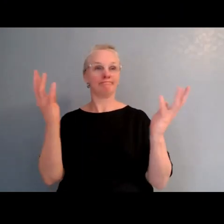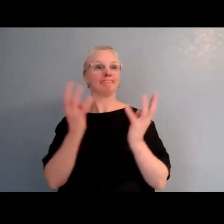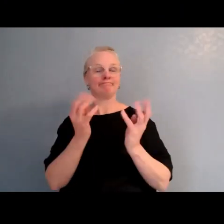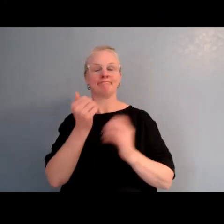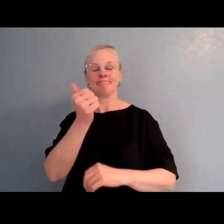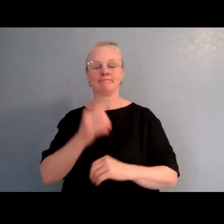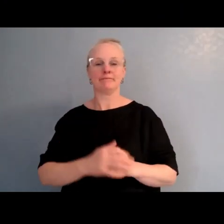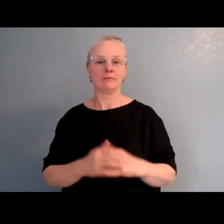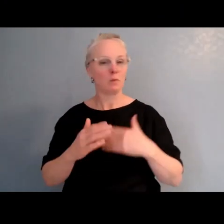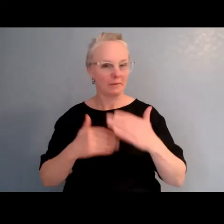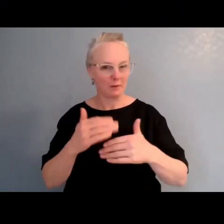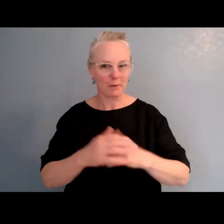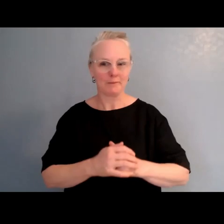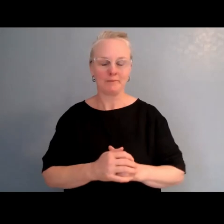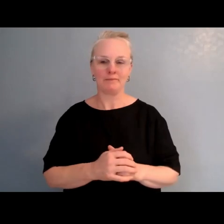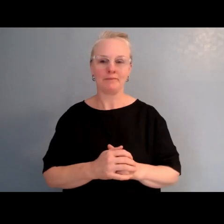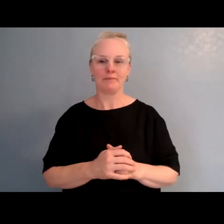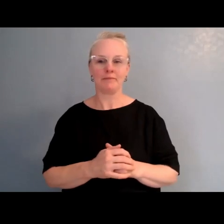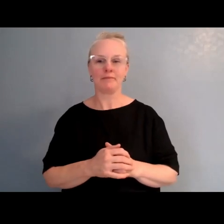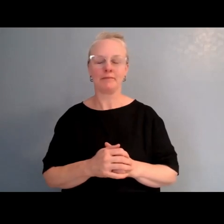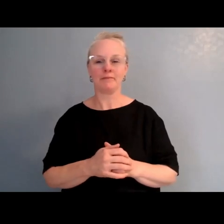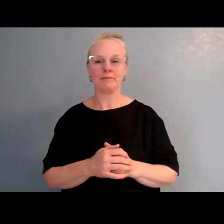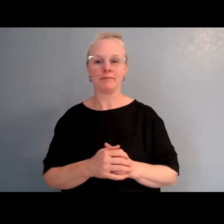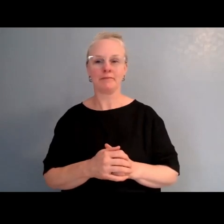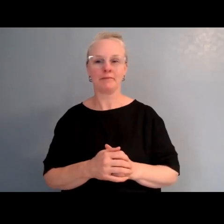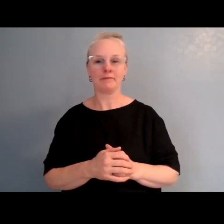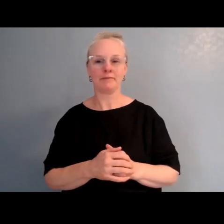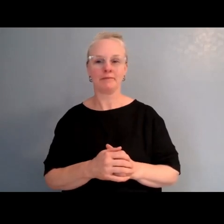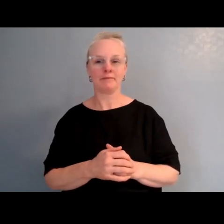Thank you again for joining us,